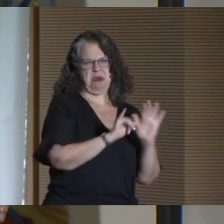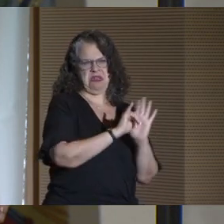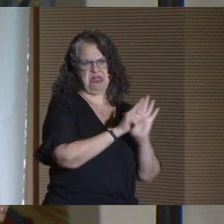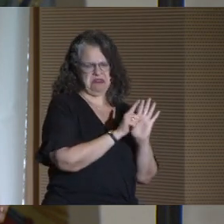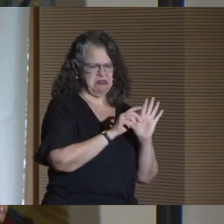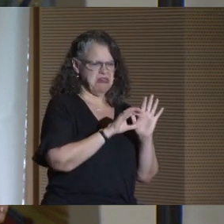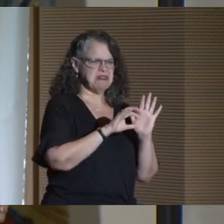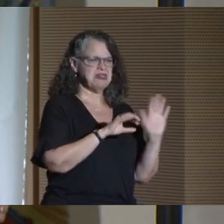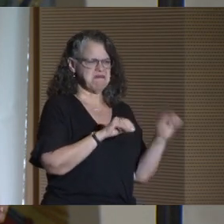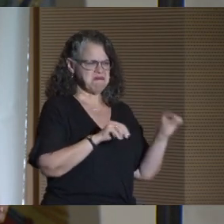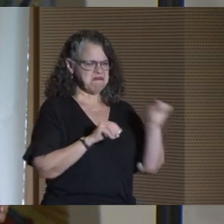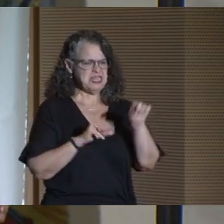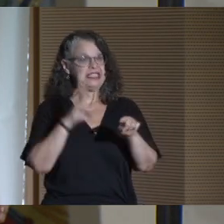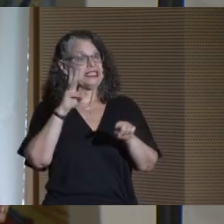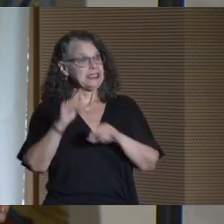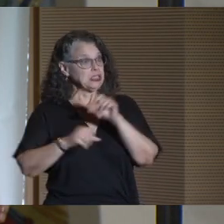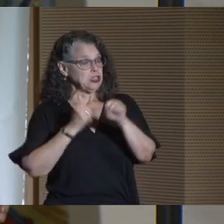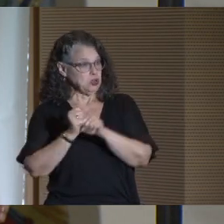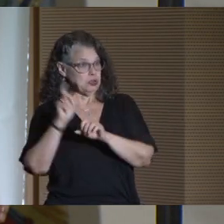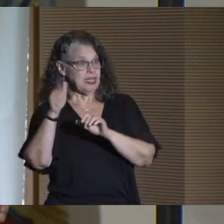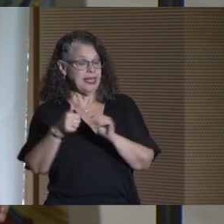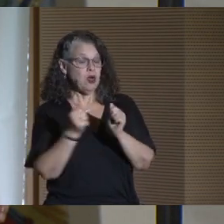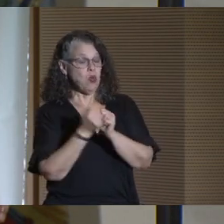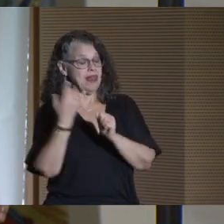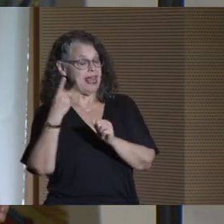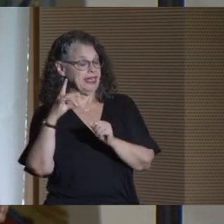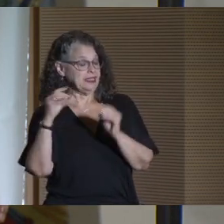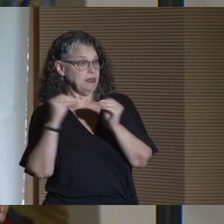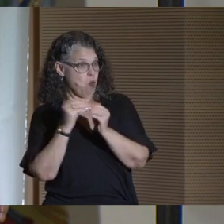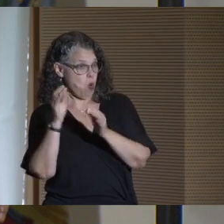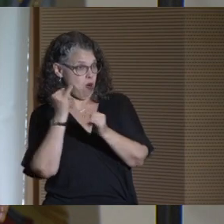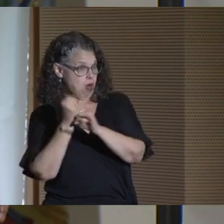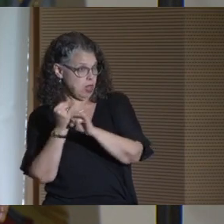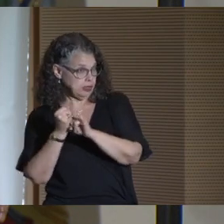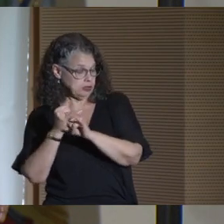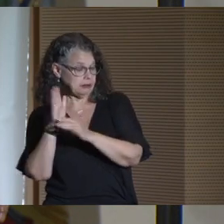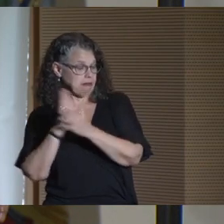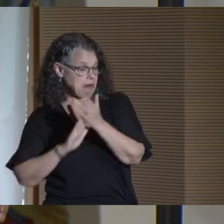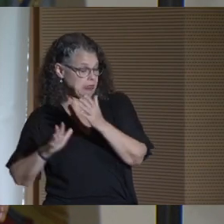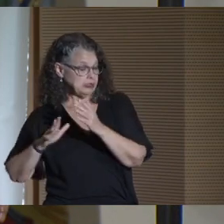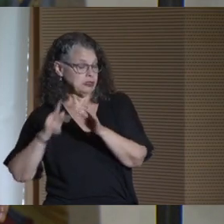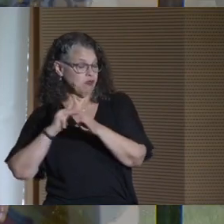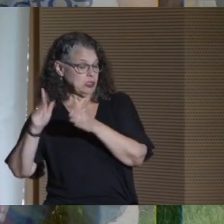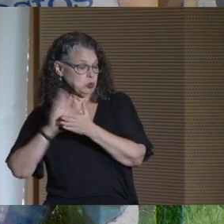Six decades later, with another 18 colleges and professional schools under the CUNY banner,